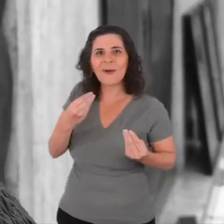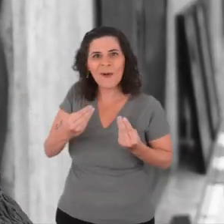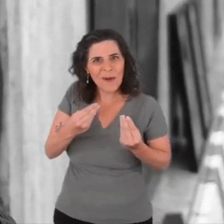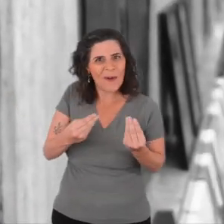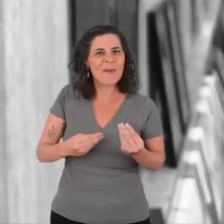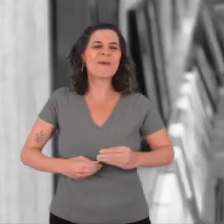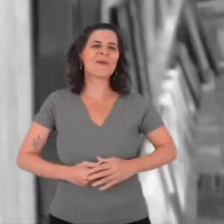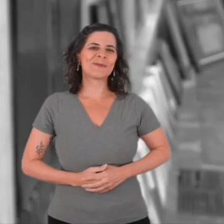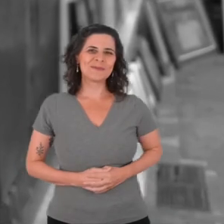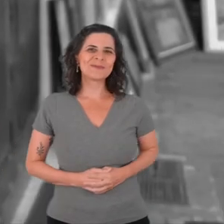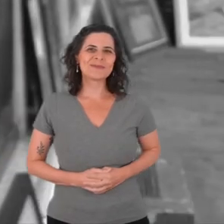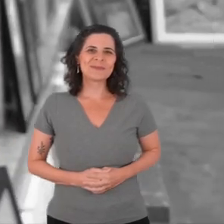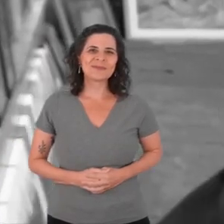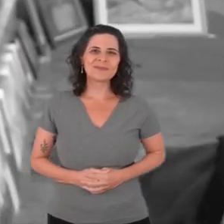the little foot...